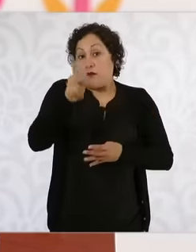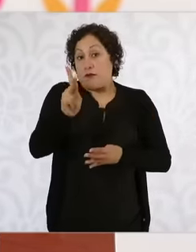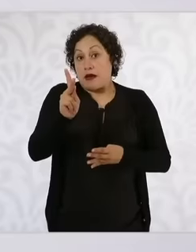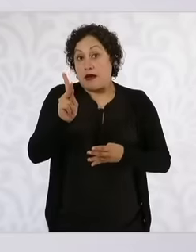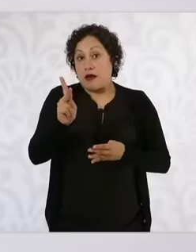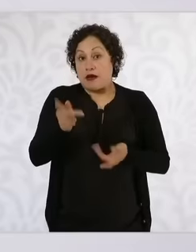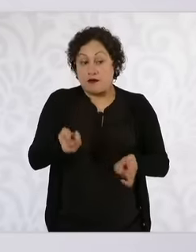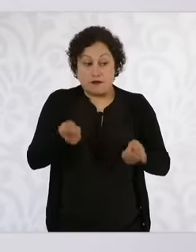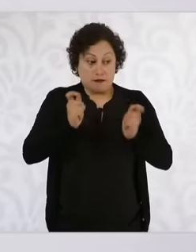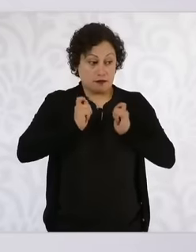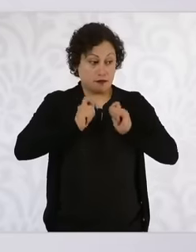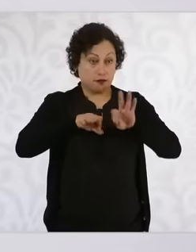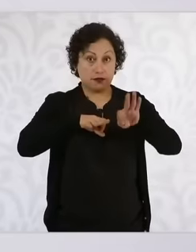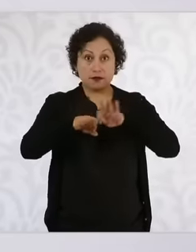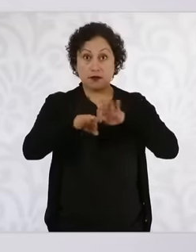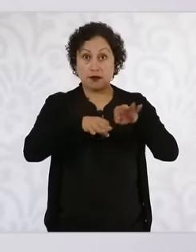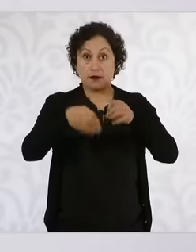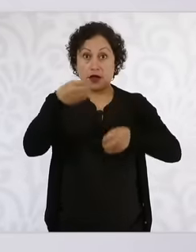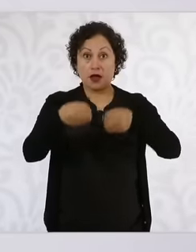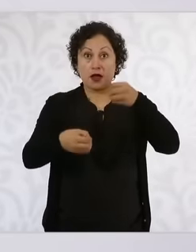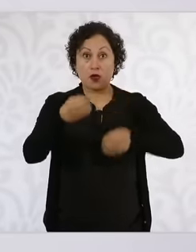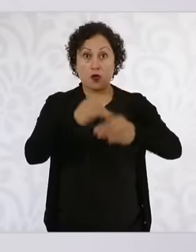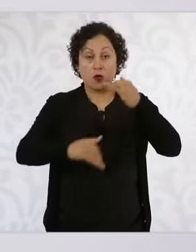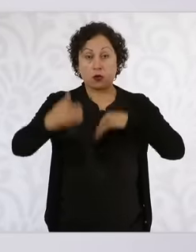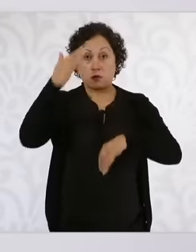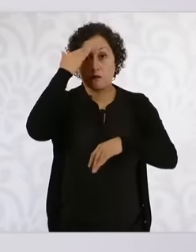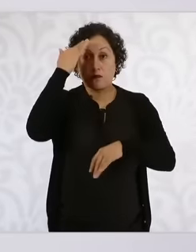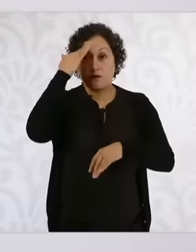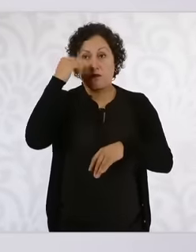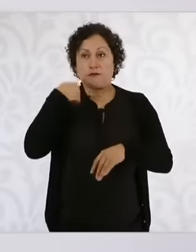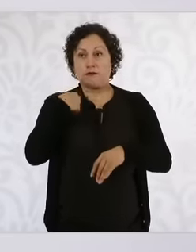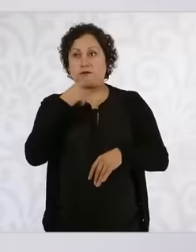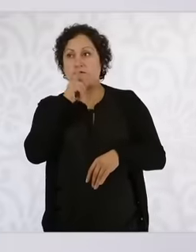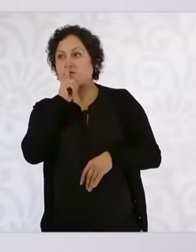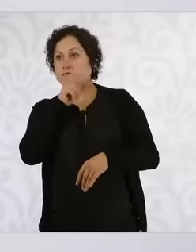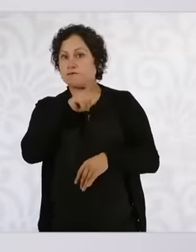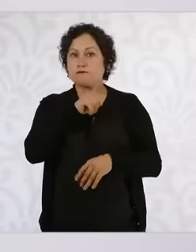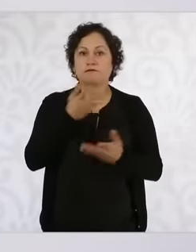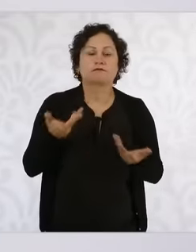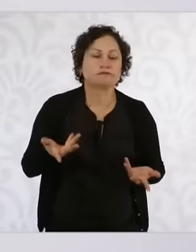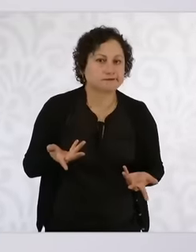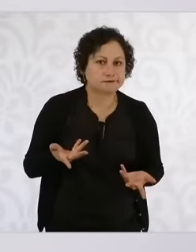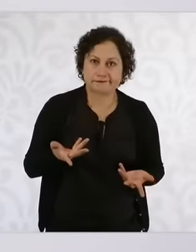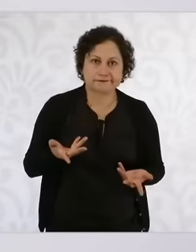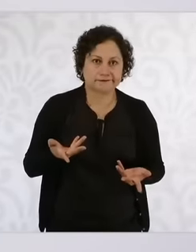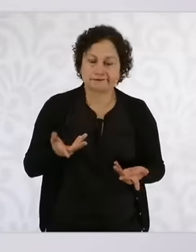accept that something is declared unconstitutional that is not within the framework of the